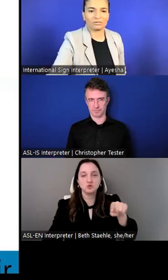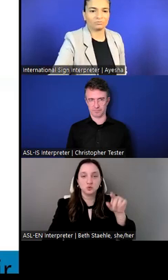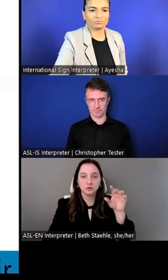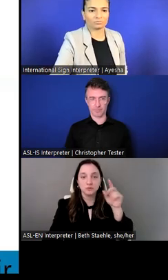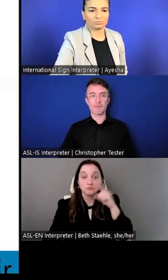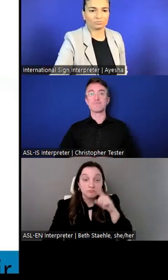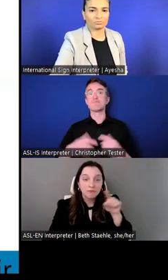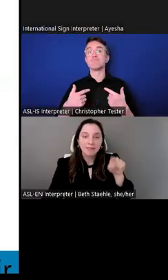Really appreciate your time, Ben.